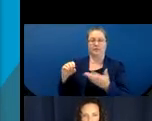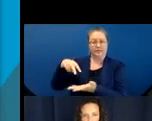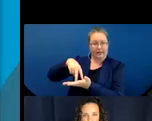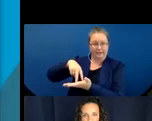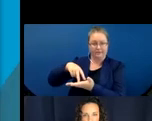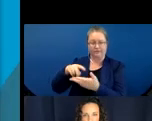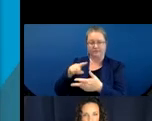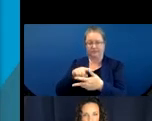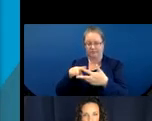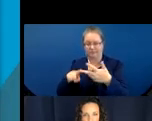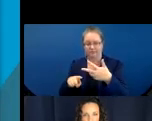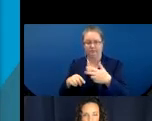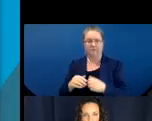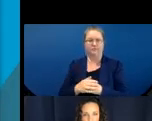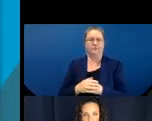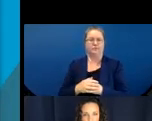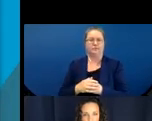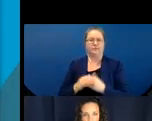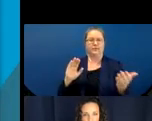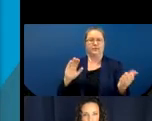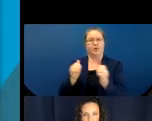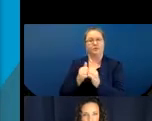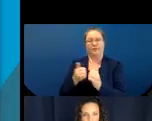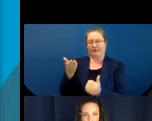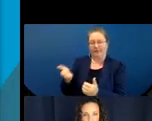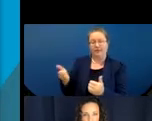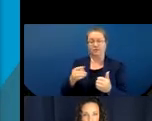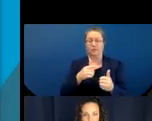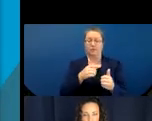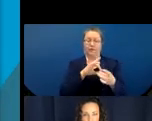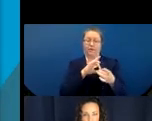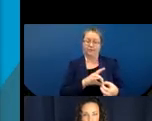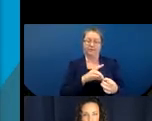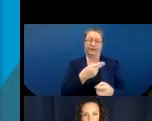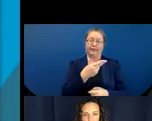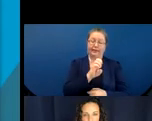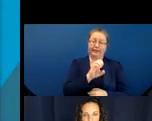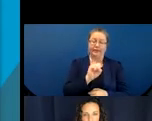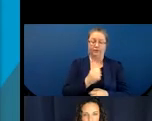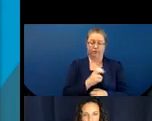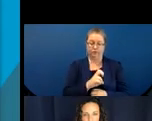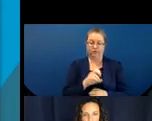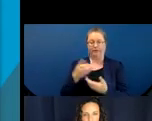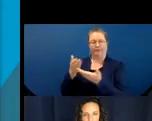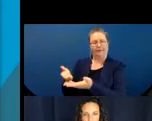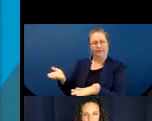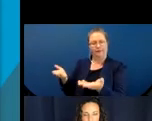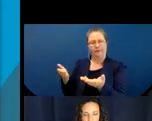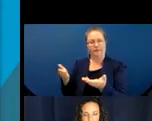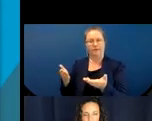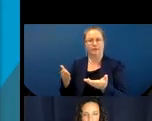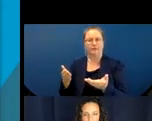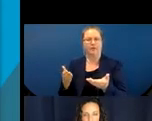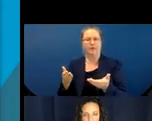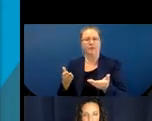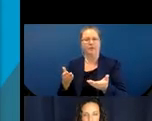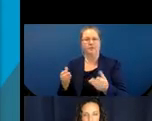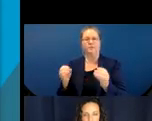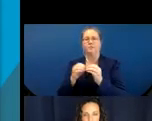versus inanimate referent where you have kind of like an open slot for a classificatory